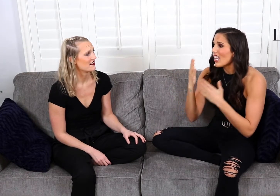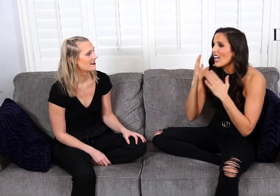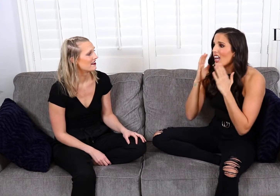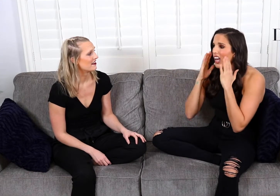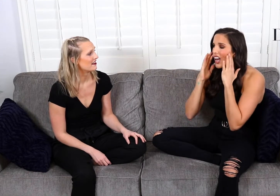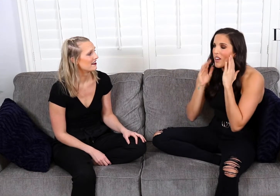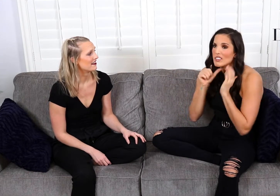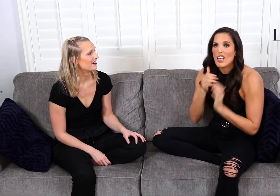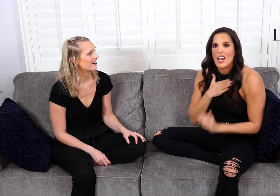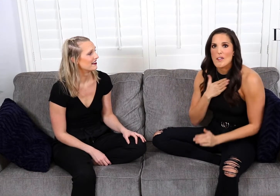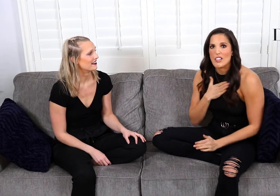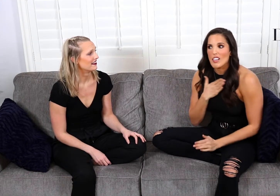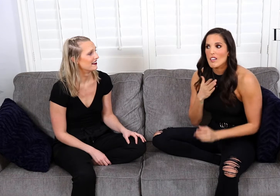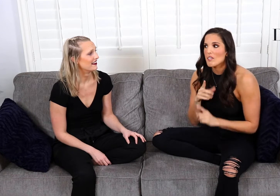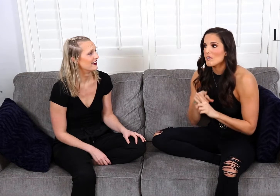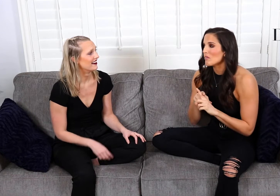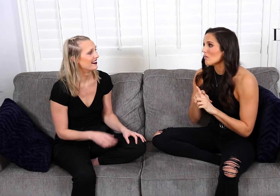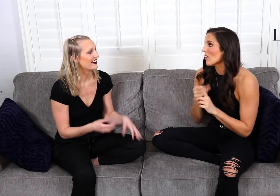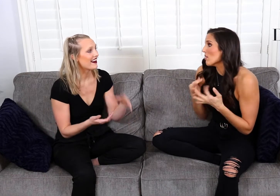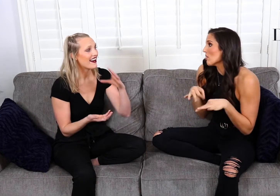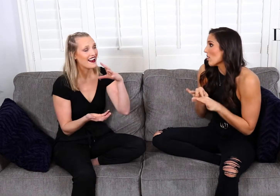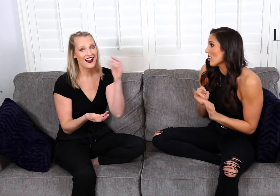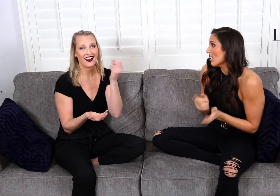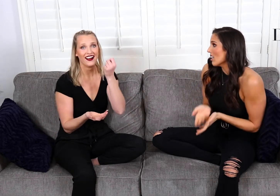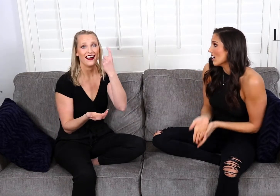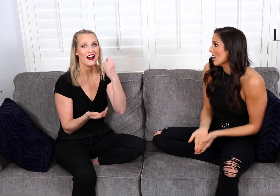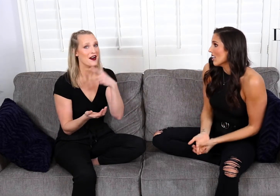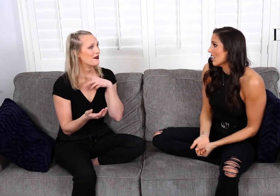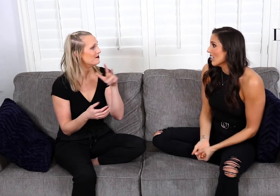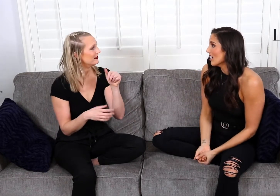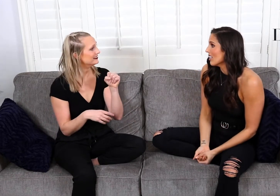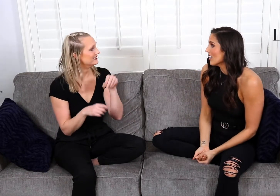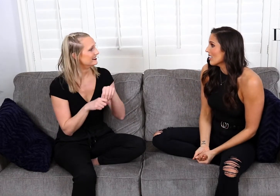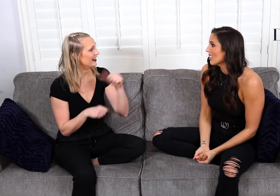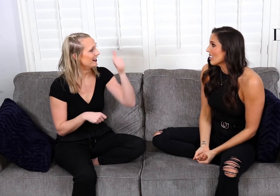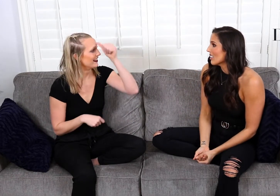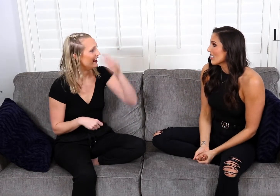and I was like not a happy girl, but hey, it was worth it! And that same night,